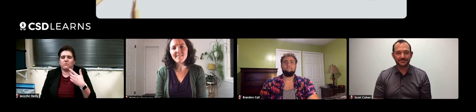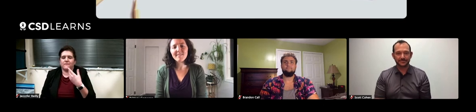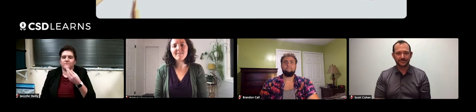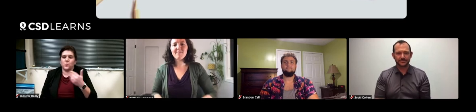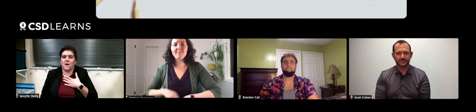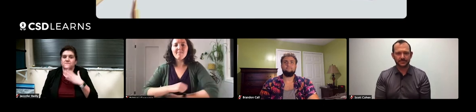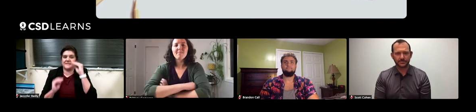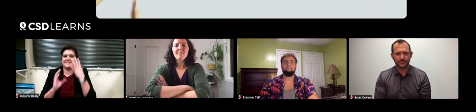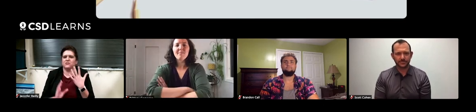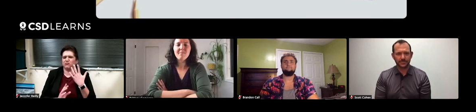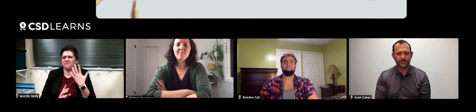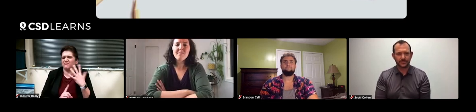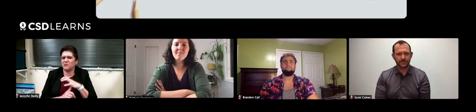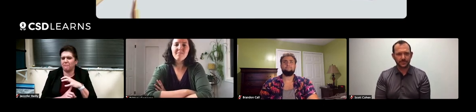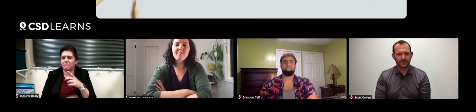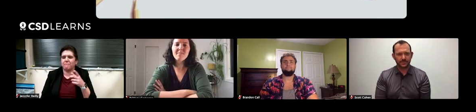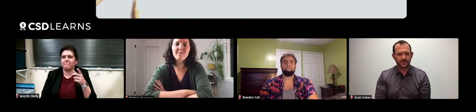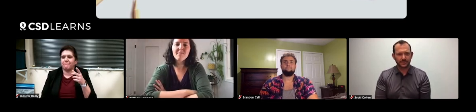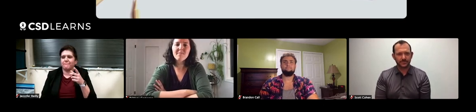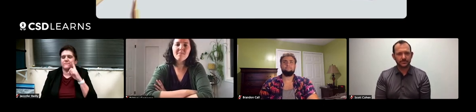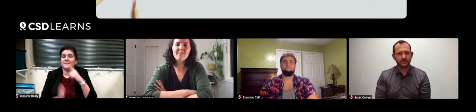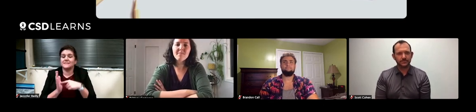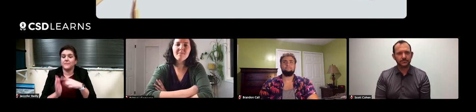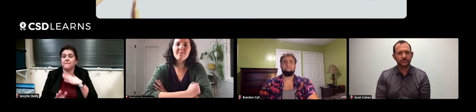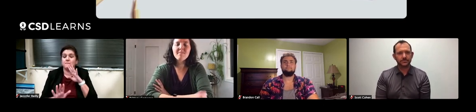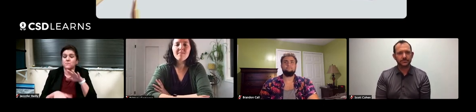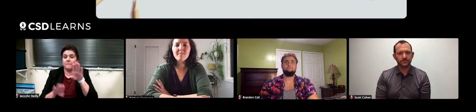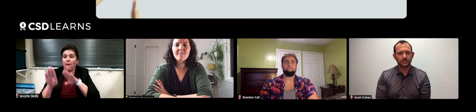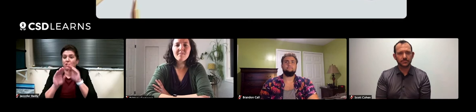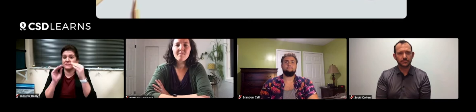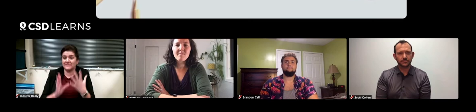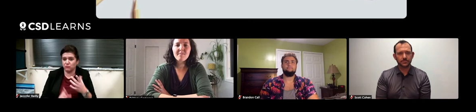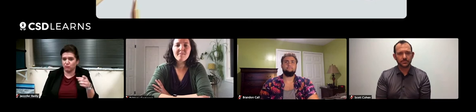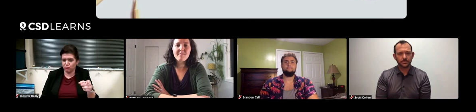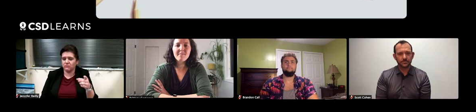I had a few really amazing teachers. For example, my marine biology teacher